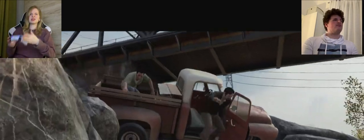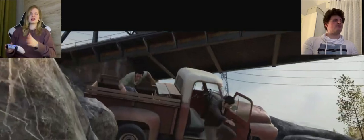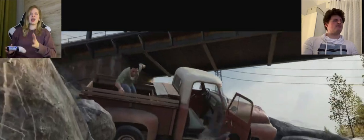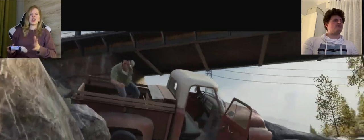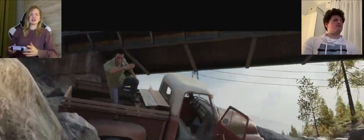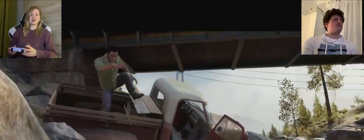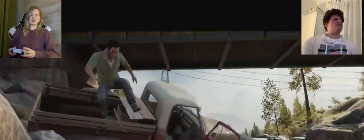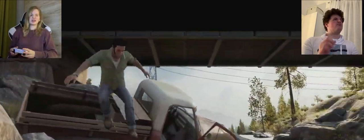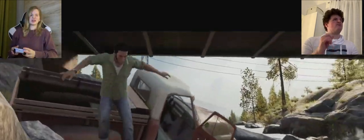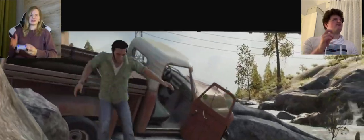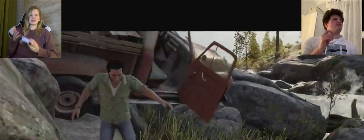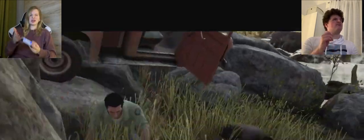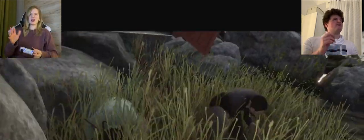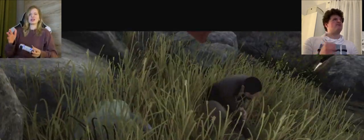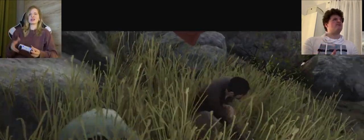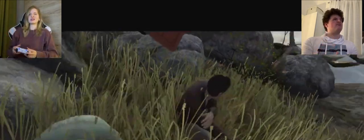K: probably let's get in the boat